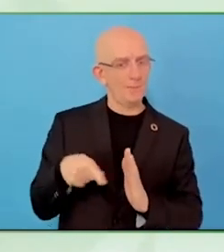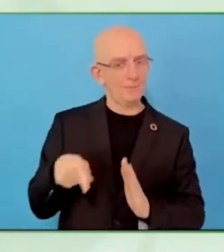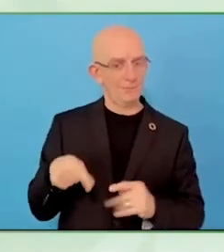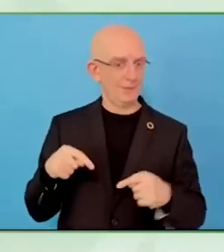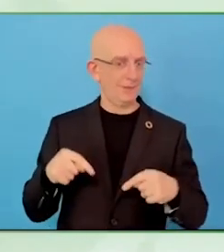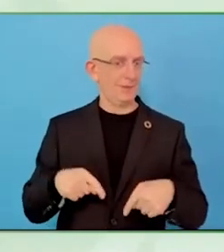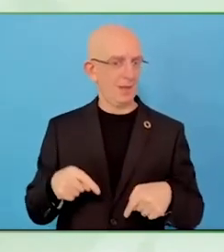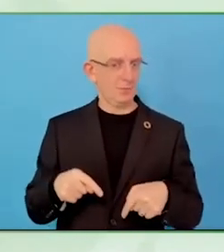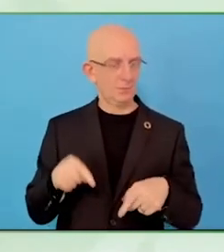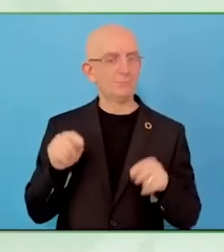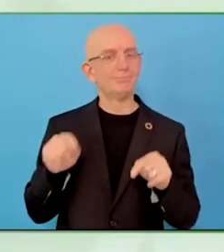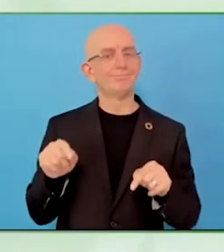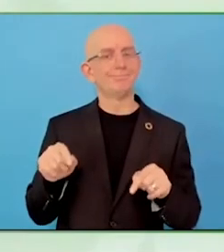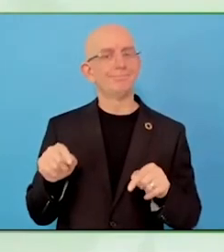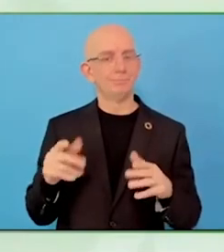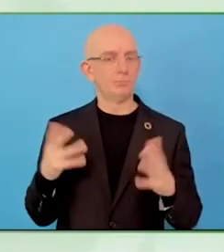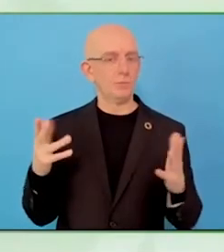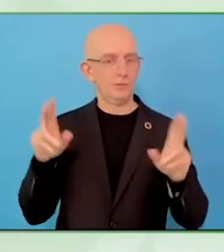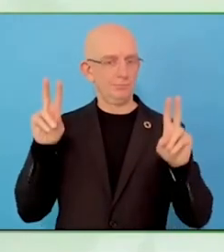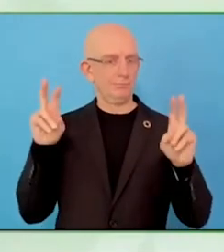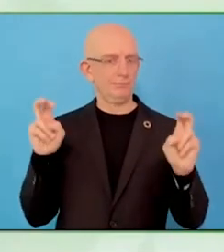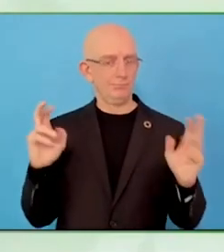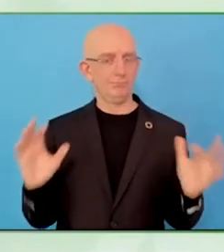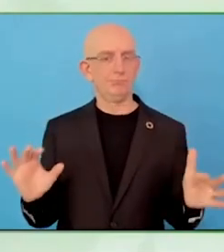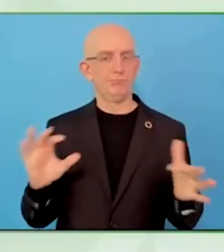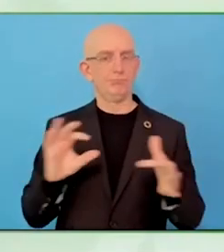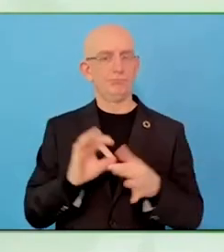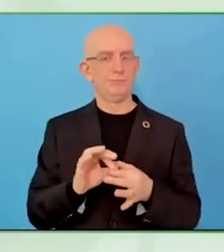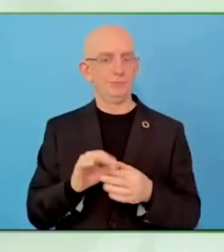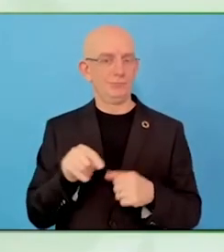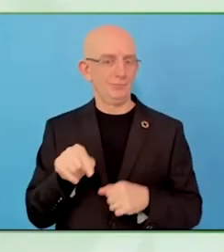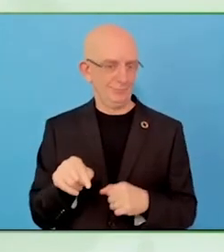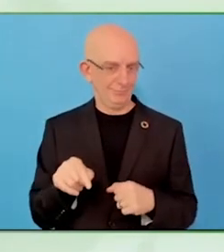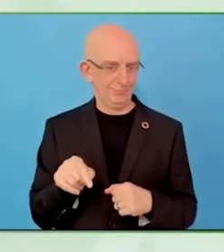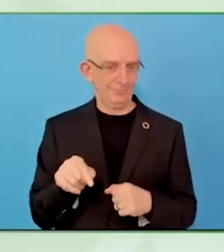but the majority of the members are females, they come to our